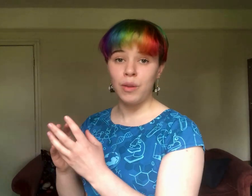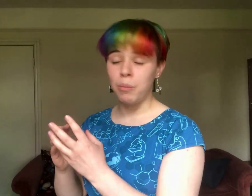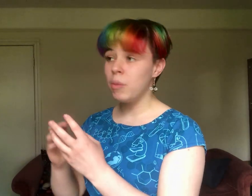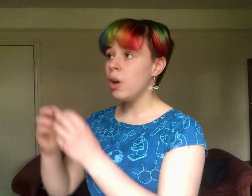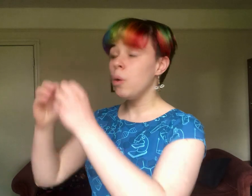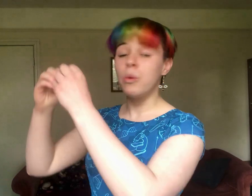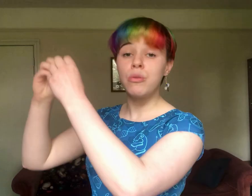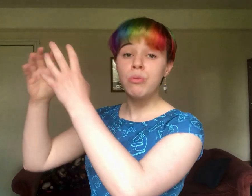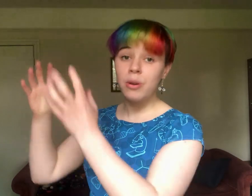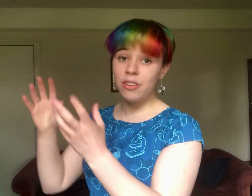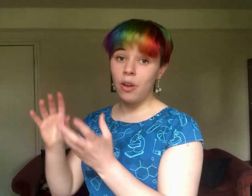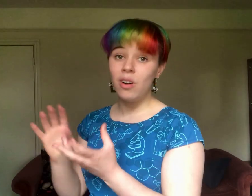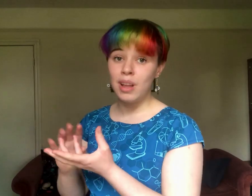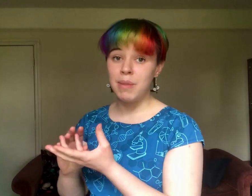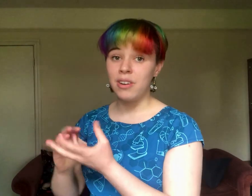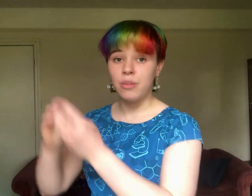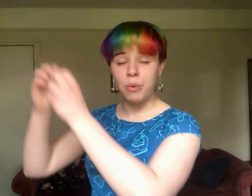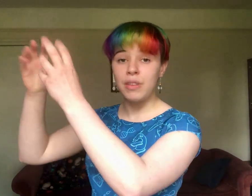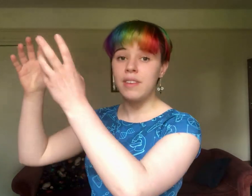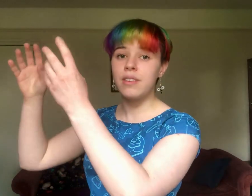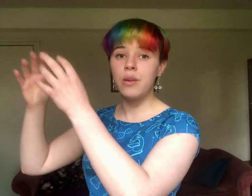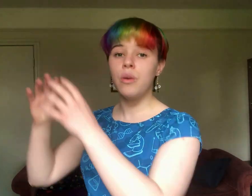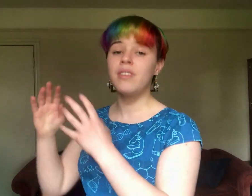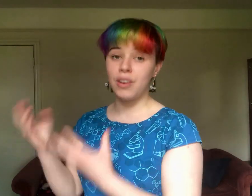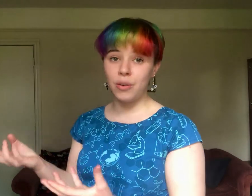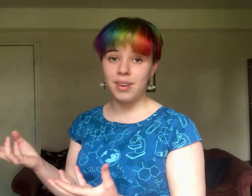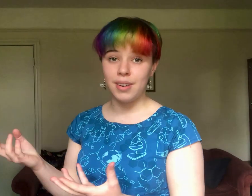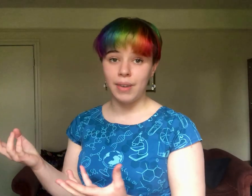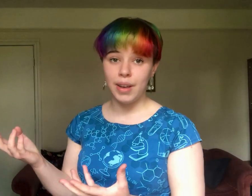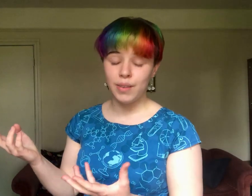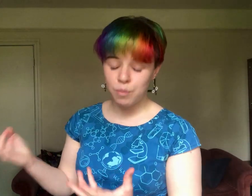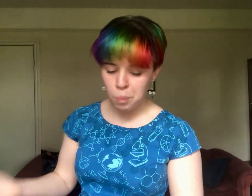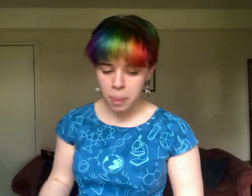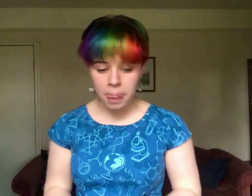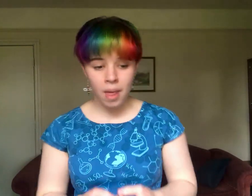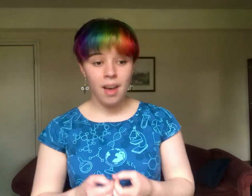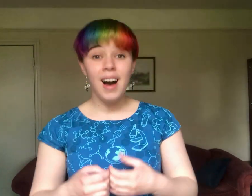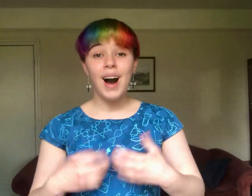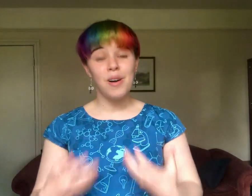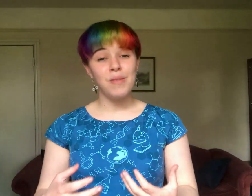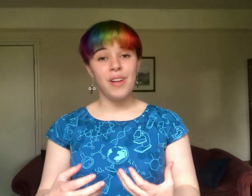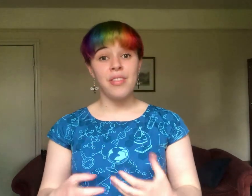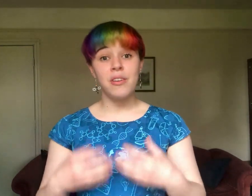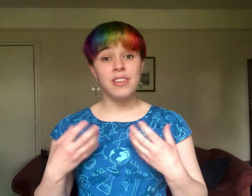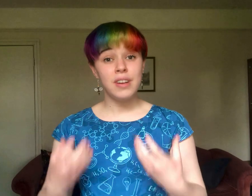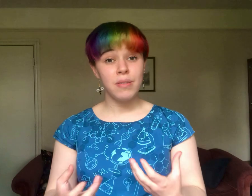them, which ruins the whole image with these saturation effects. However, there is a different